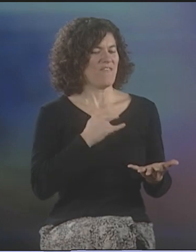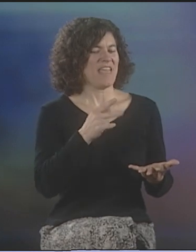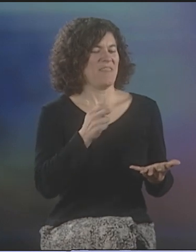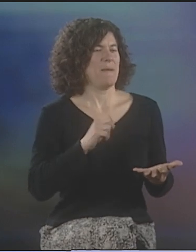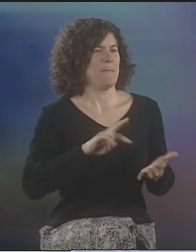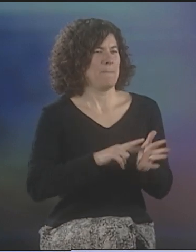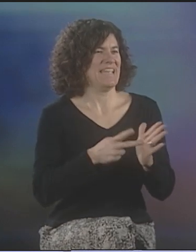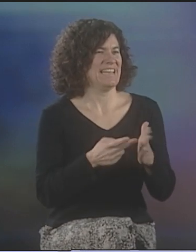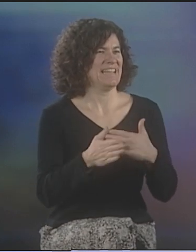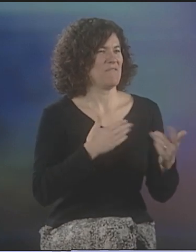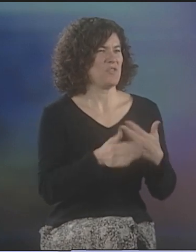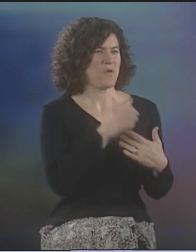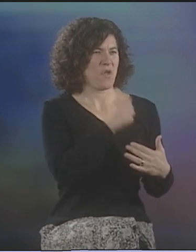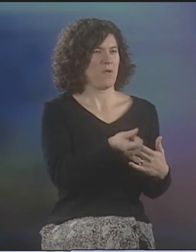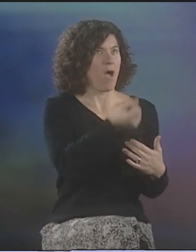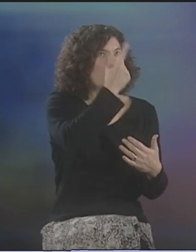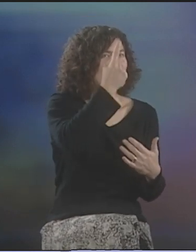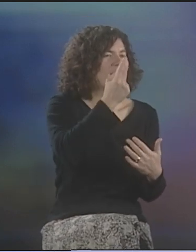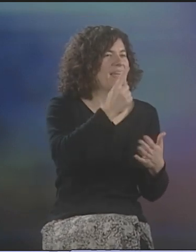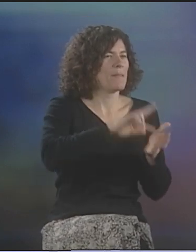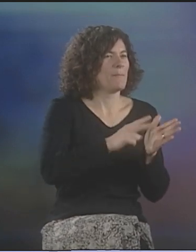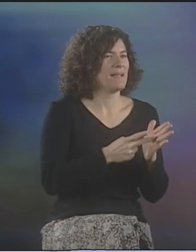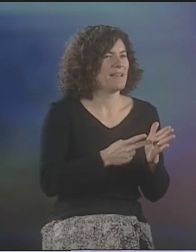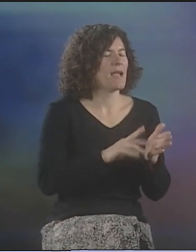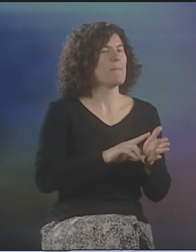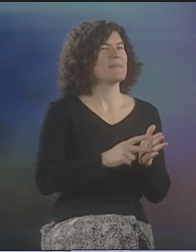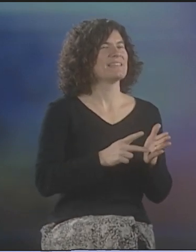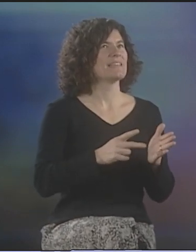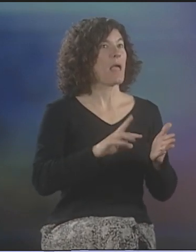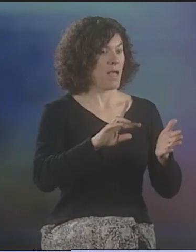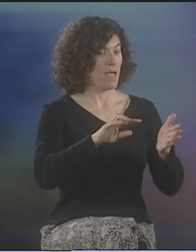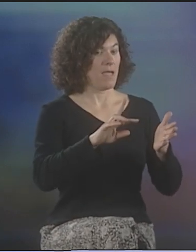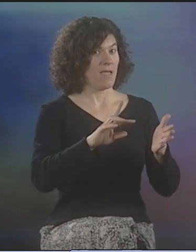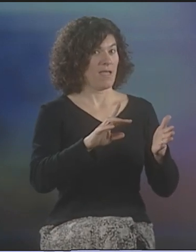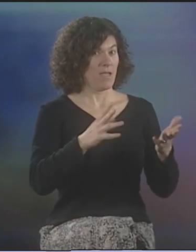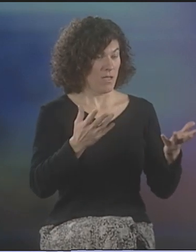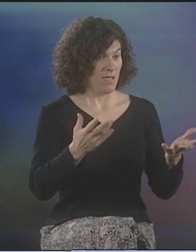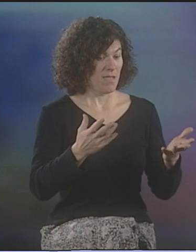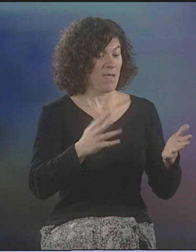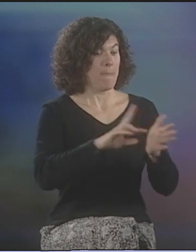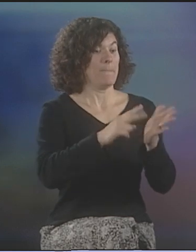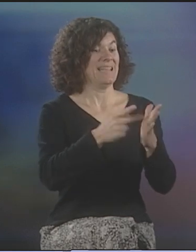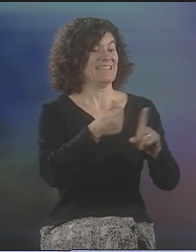BUT YOU COULD FEEL THE MEANING VISCERALLY, EVEN THOUGH YOU DIDN'T UNDERSTAND IT.